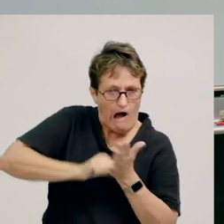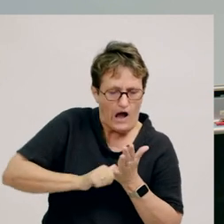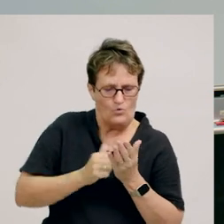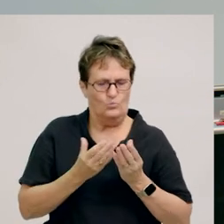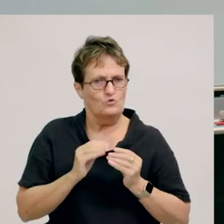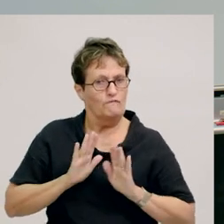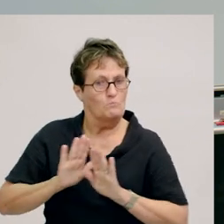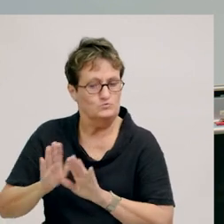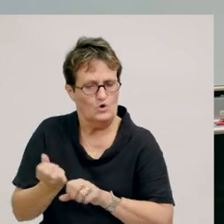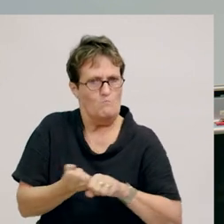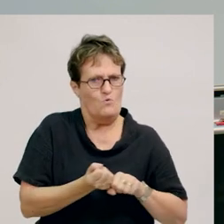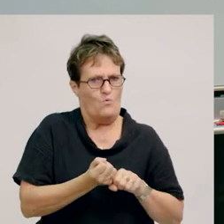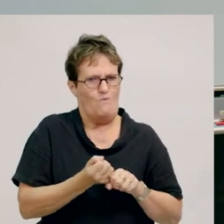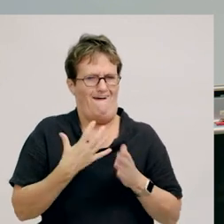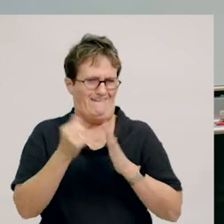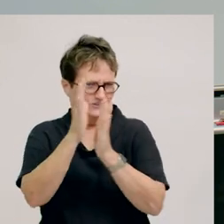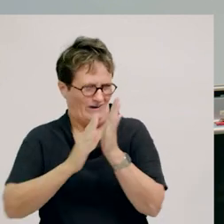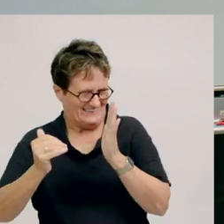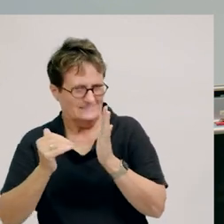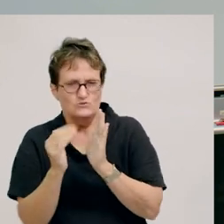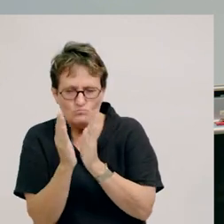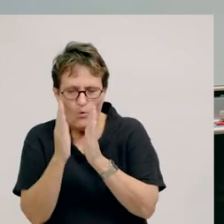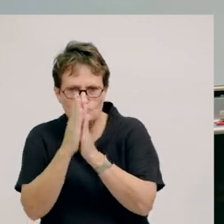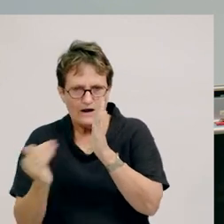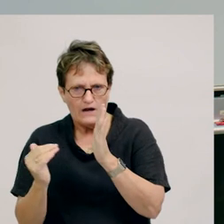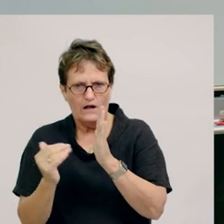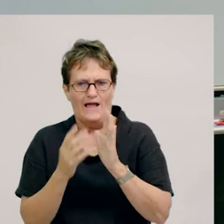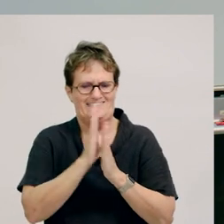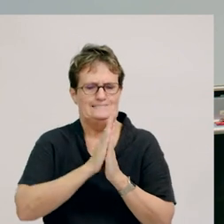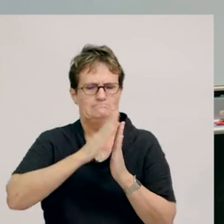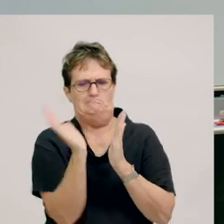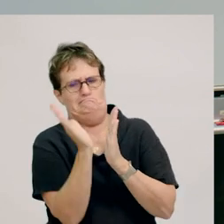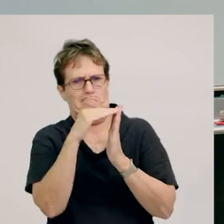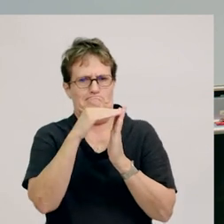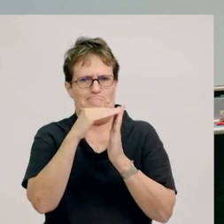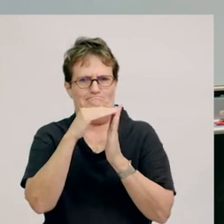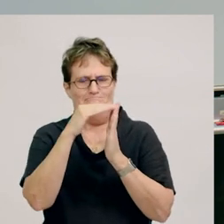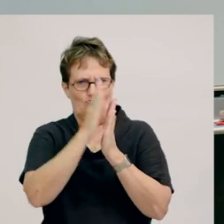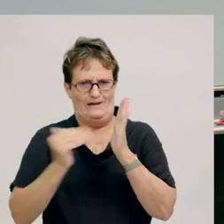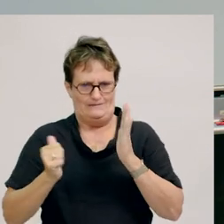I've got a tow truck - a tip truck. Not really a tow truck, but it’s what we've got.